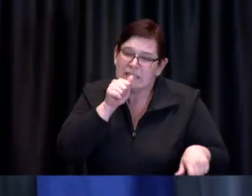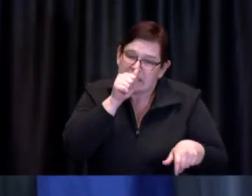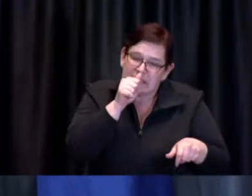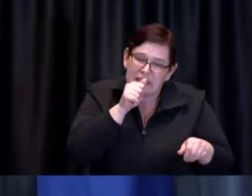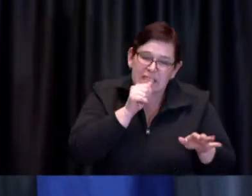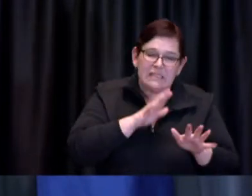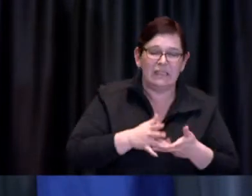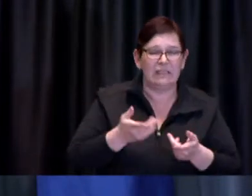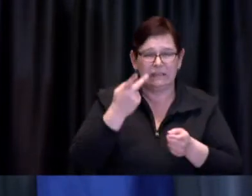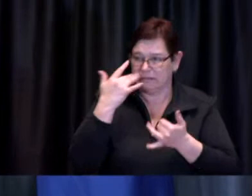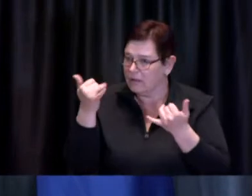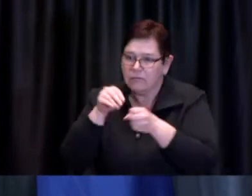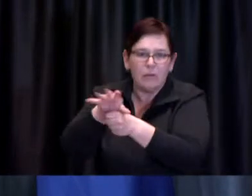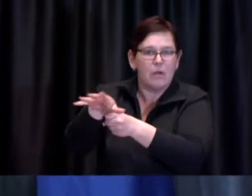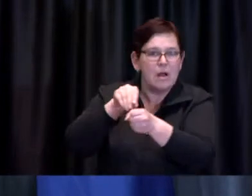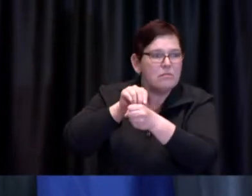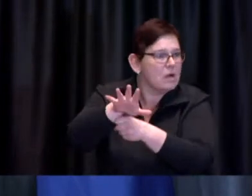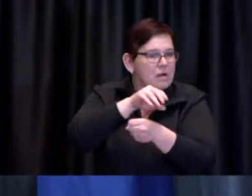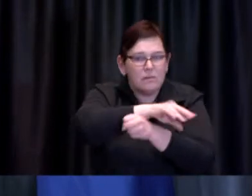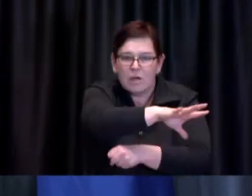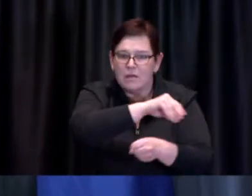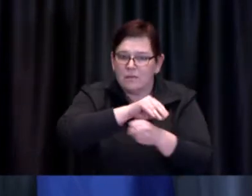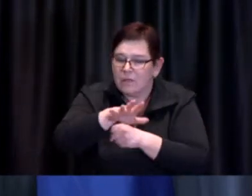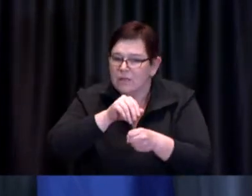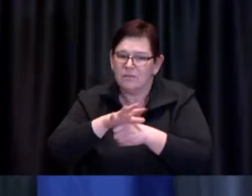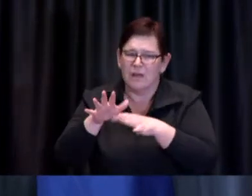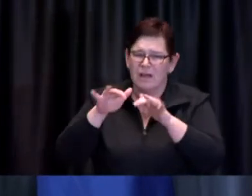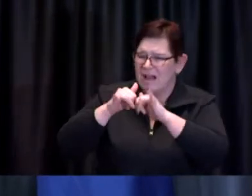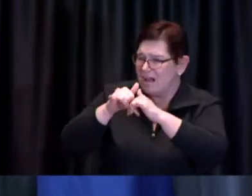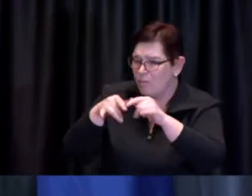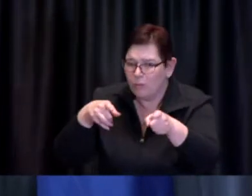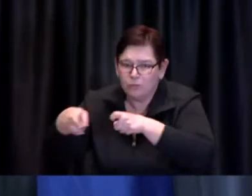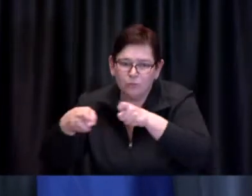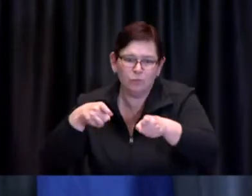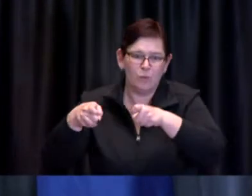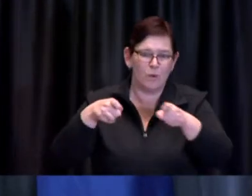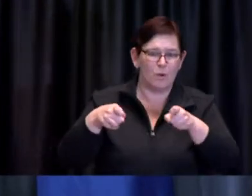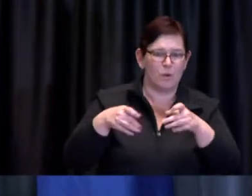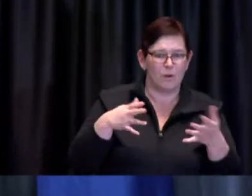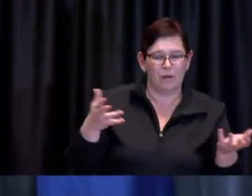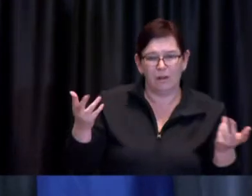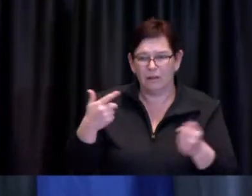infection prevention and control, and vaccination rollout to name but a few.